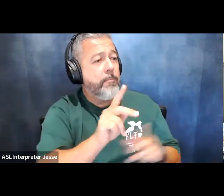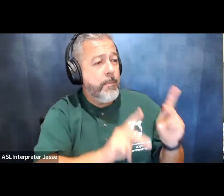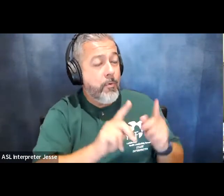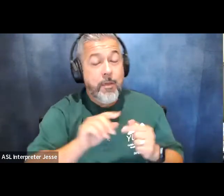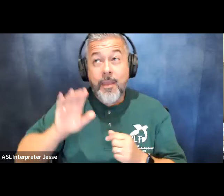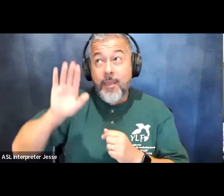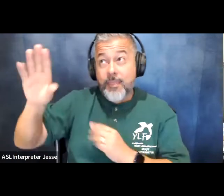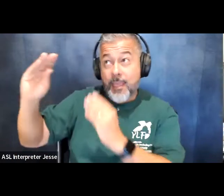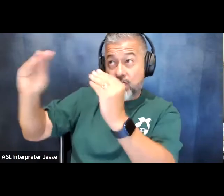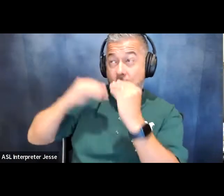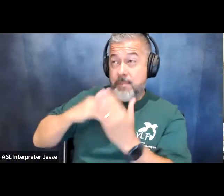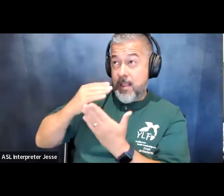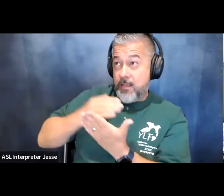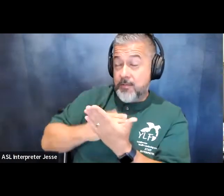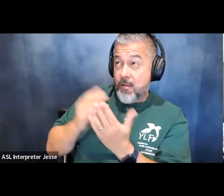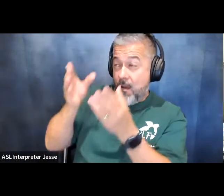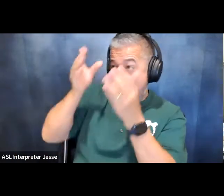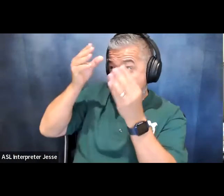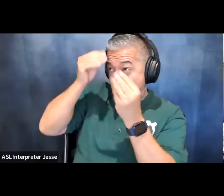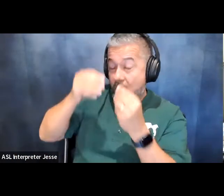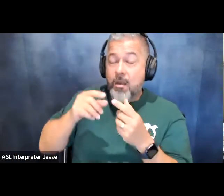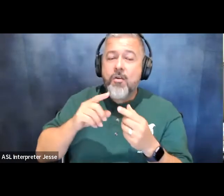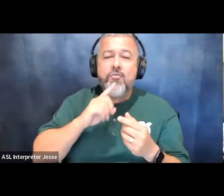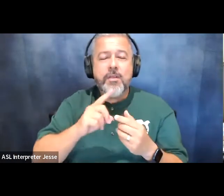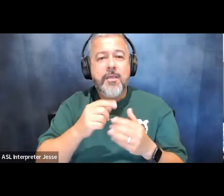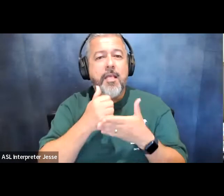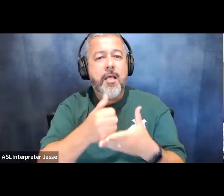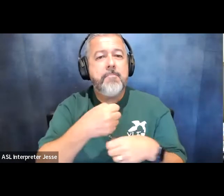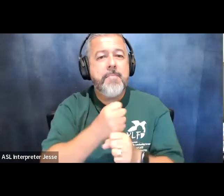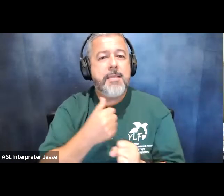would play a pivotal role in shaping me into the person that i am today